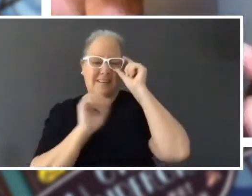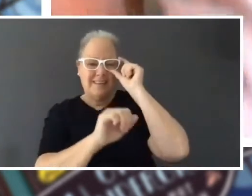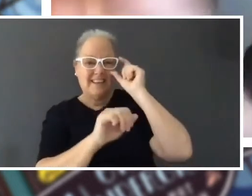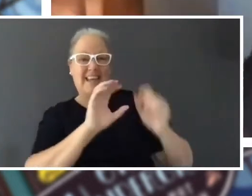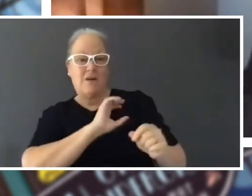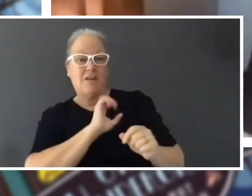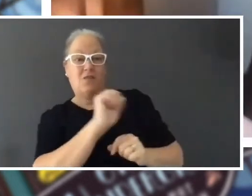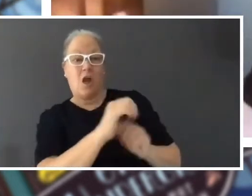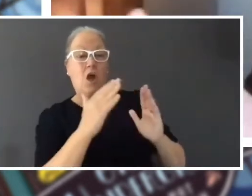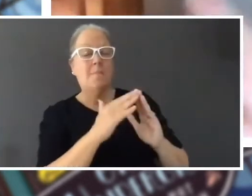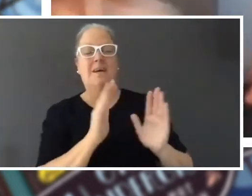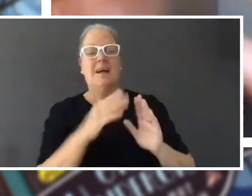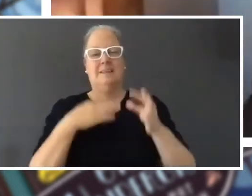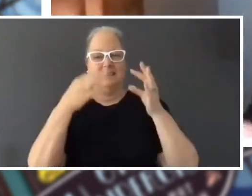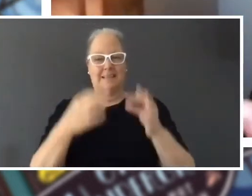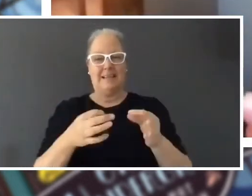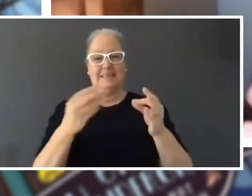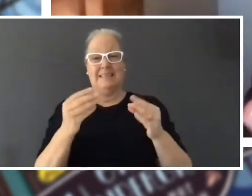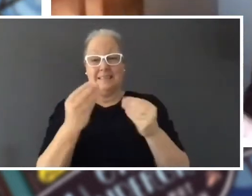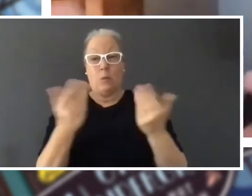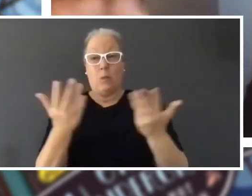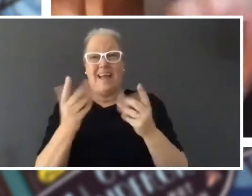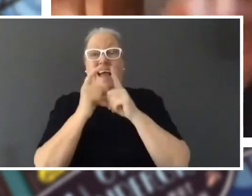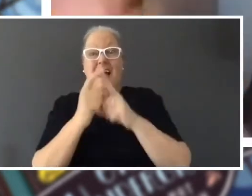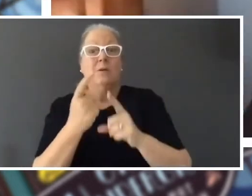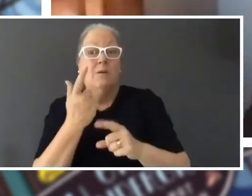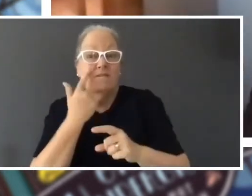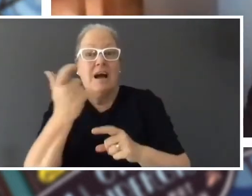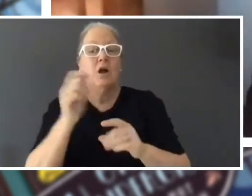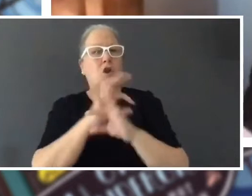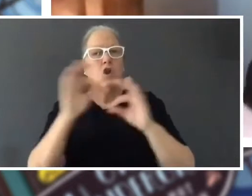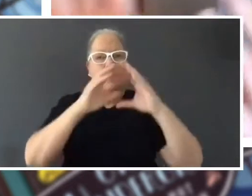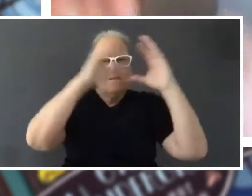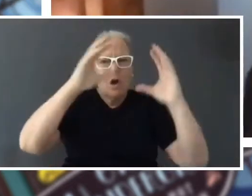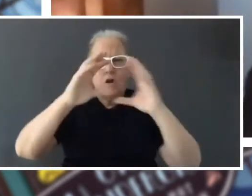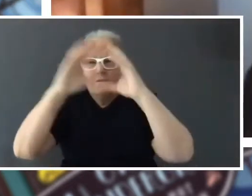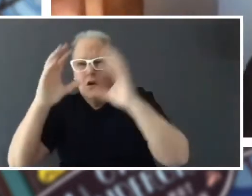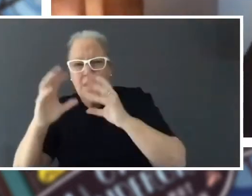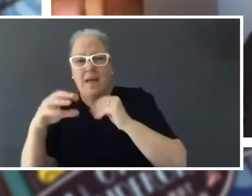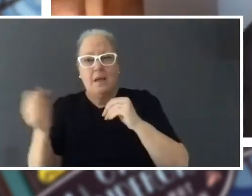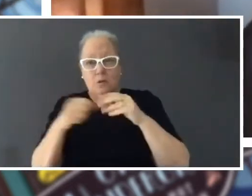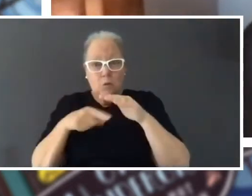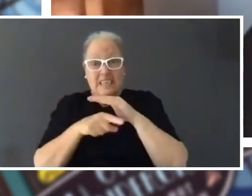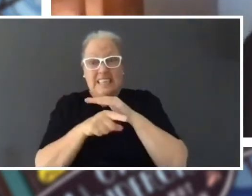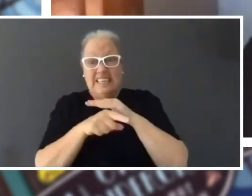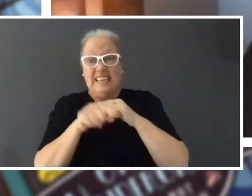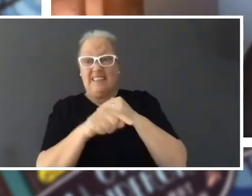somewhere hard to get to beyond a forest so they have to go through a scary forest in order to get to it, that makes the story more interesting.